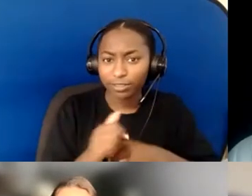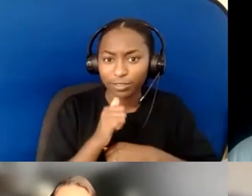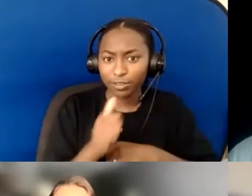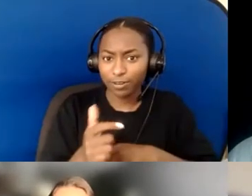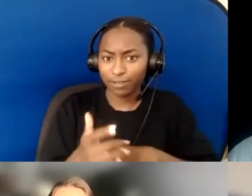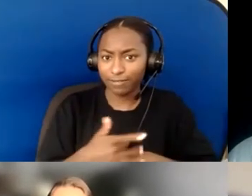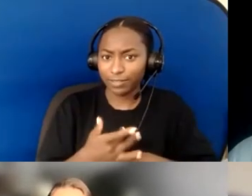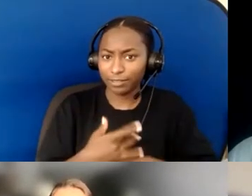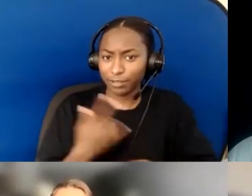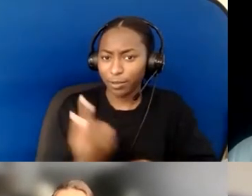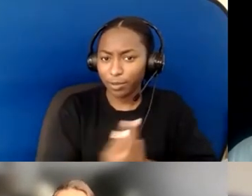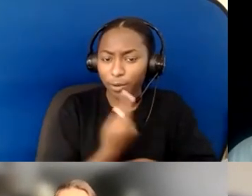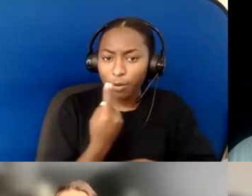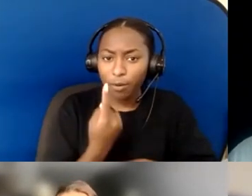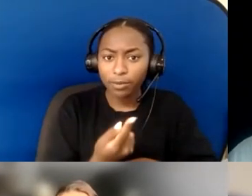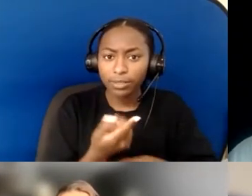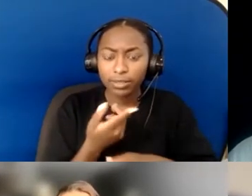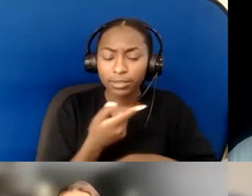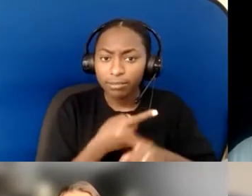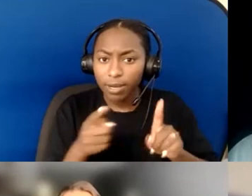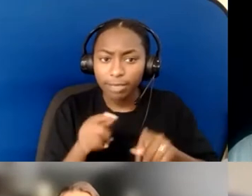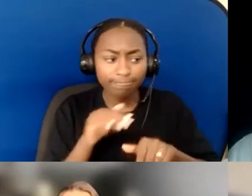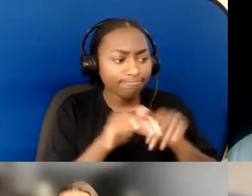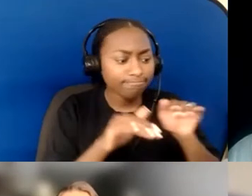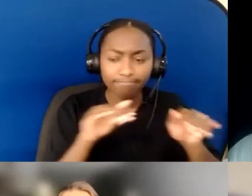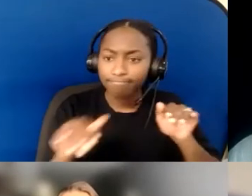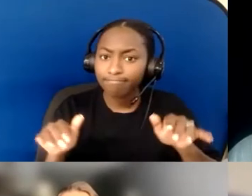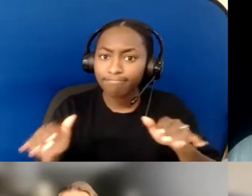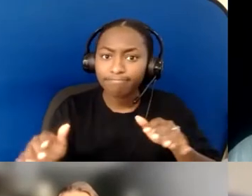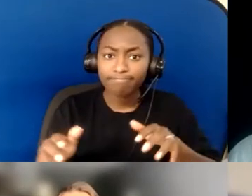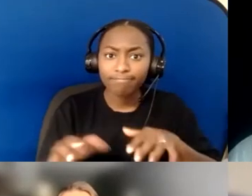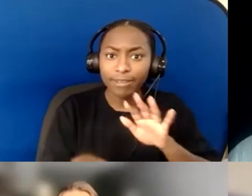but to build the team and to make sure that that's a diverse team...